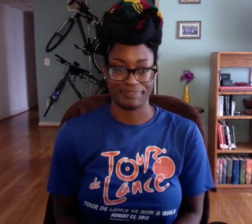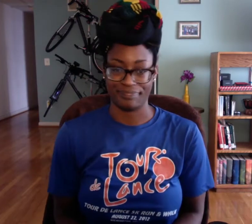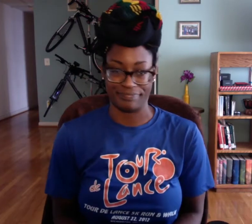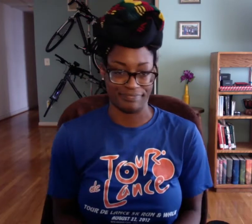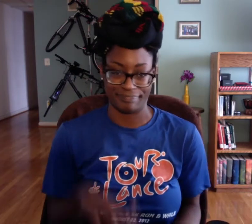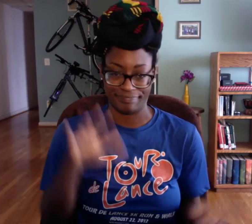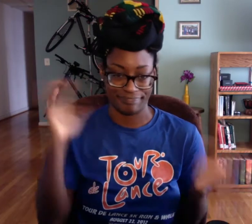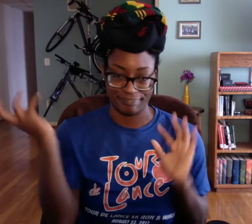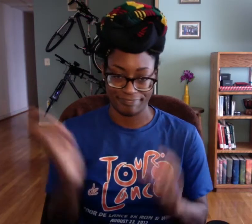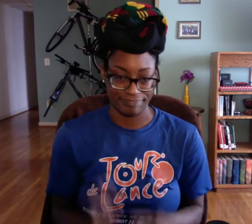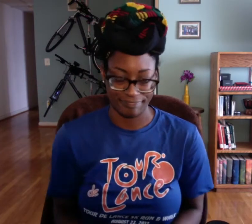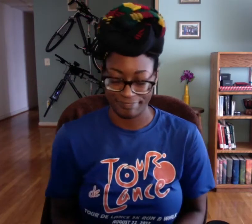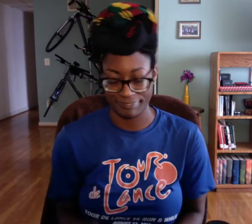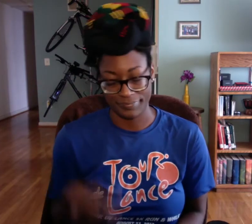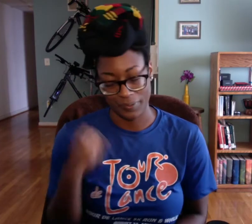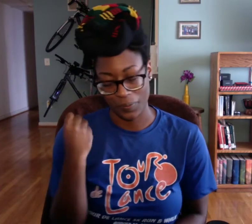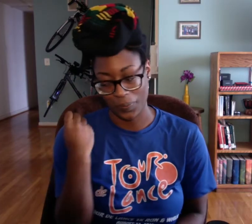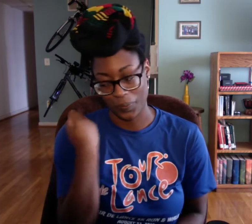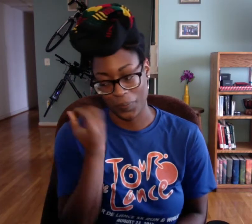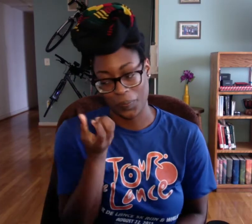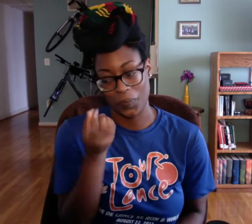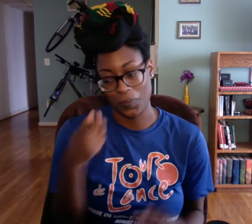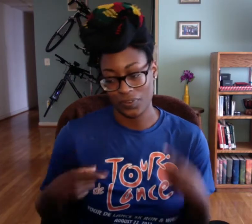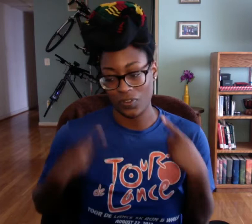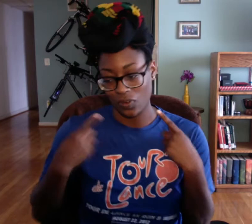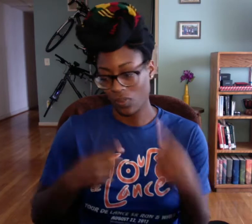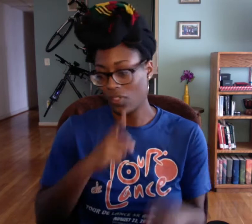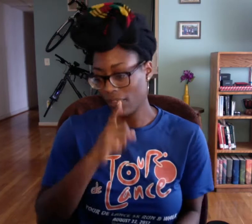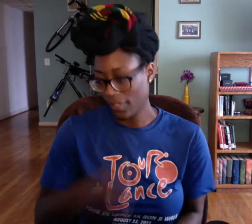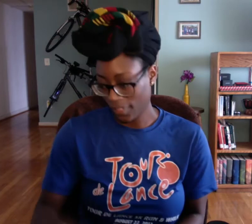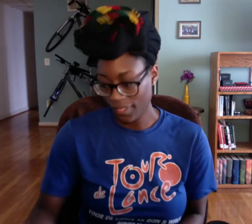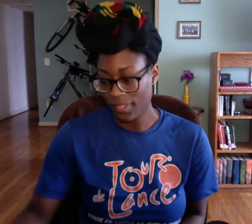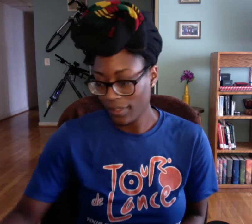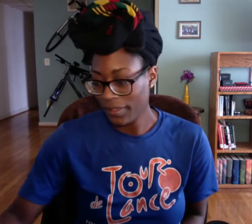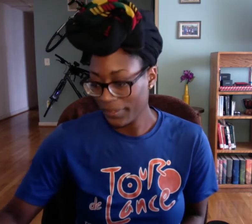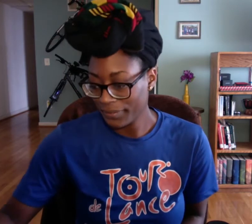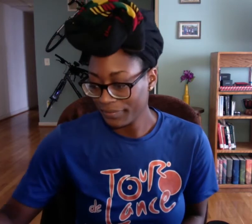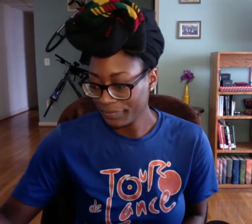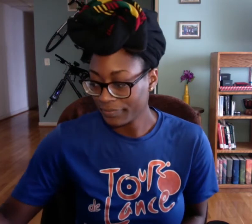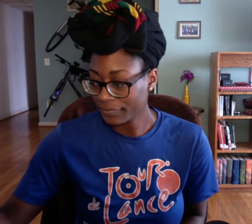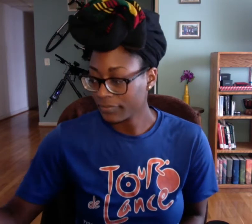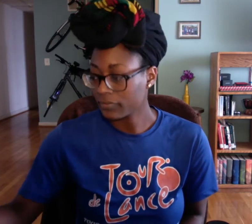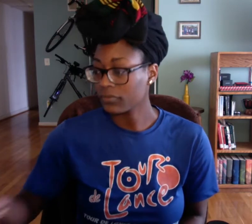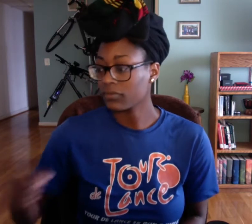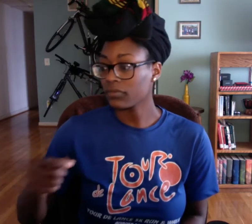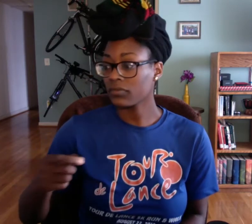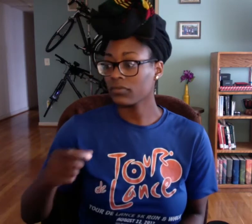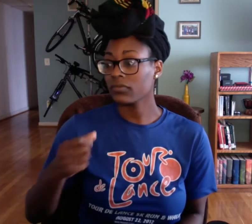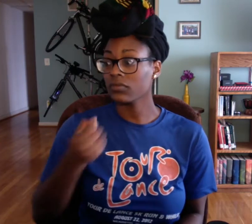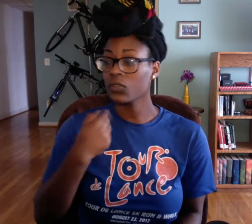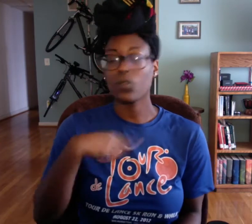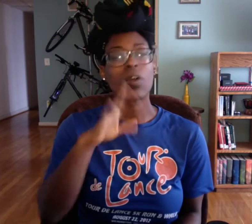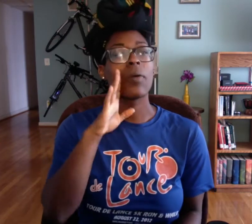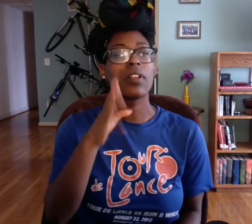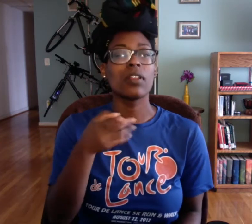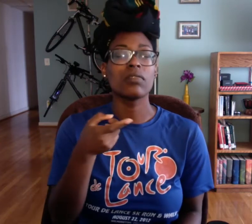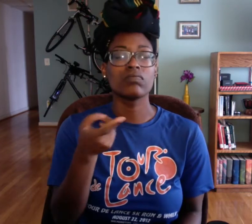A whole mess so.. The struggle is real.